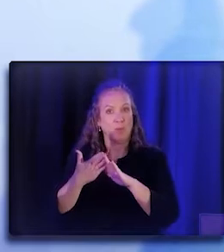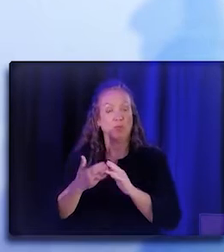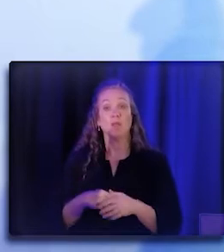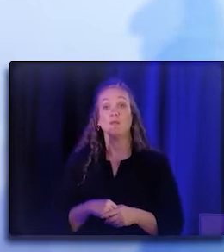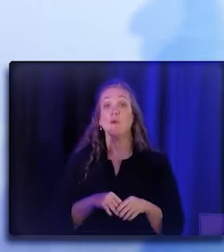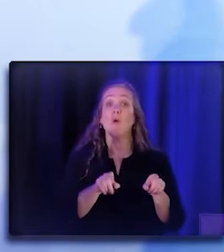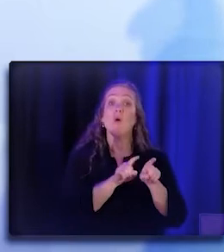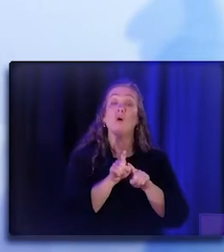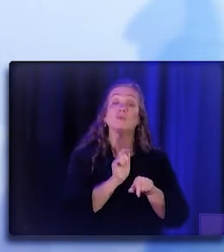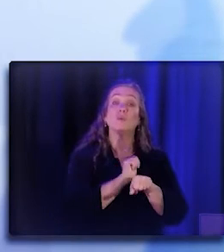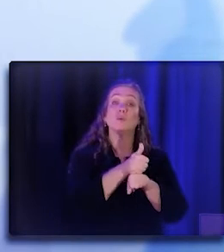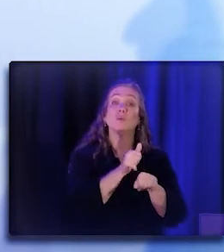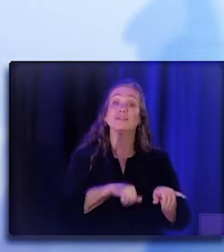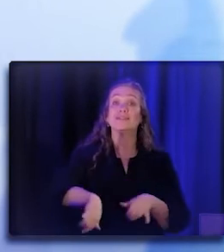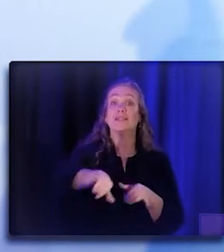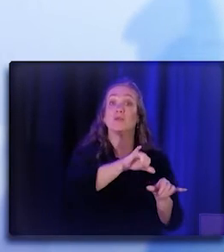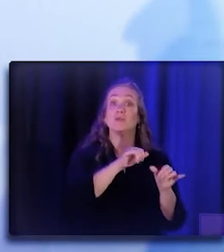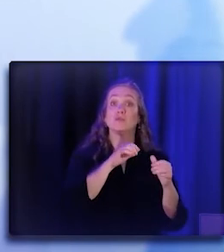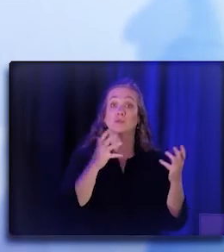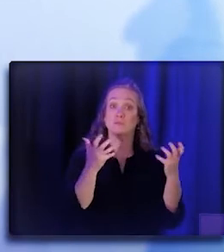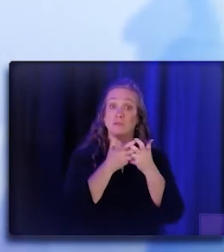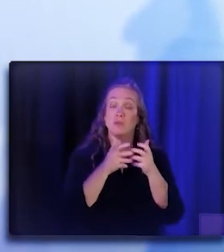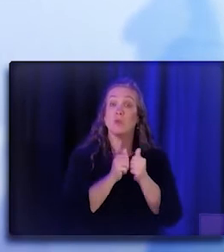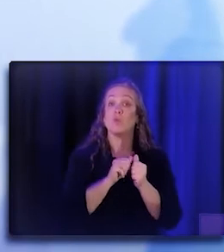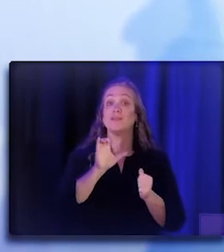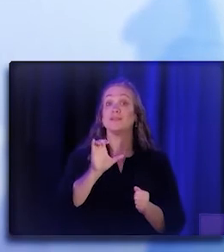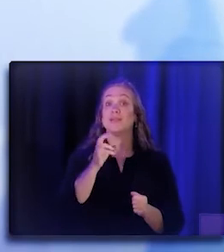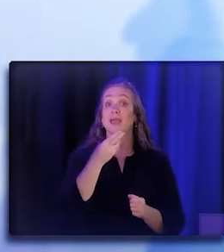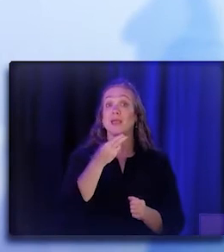in collaboration with the CHW/P/R stakeholders